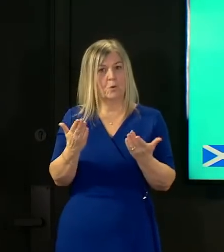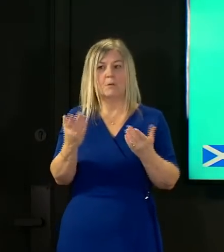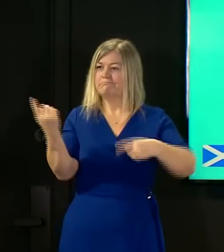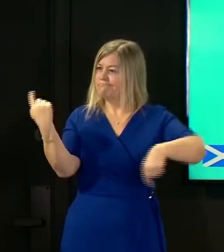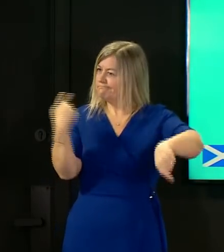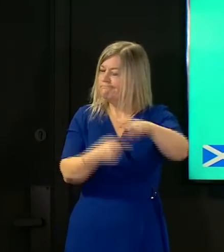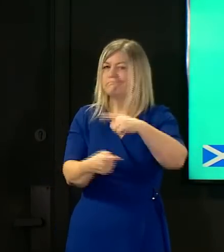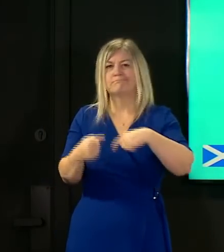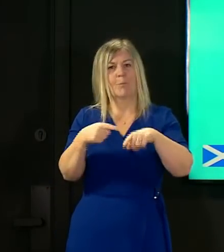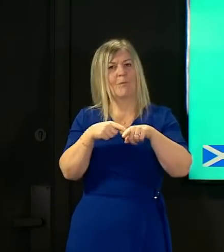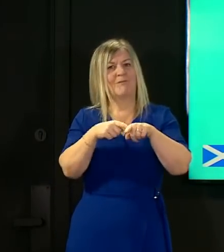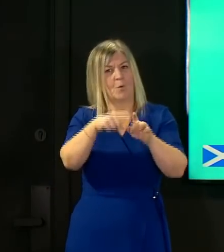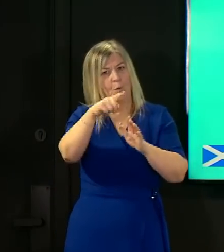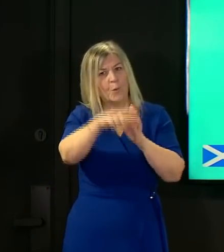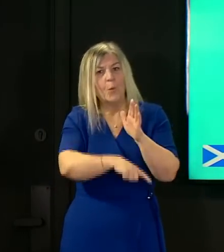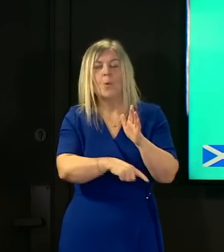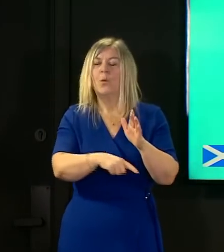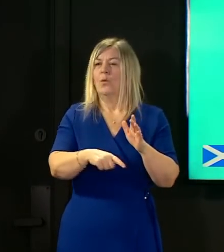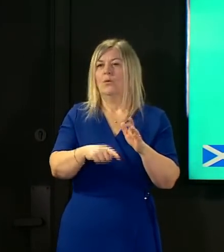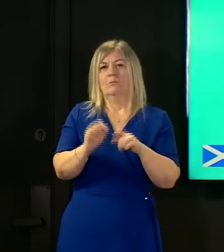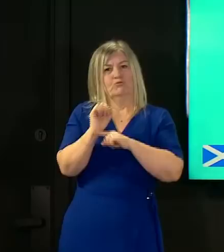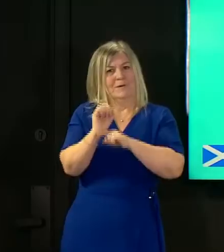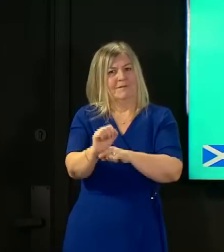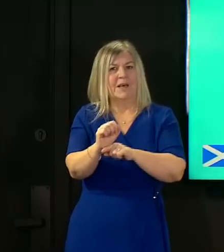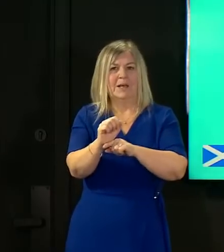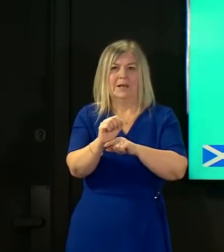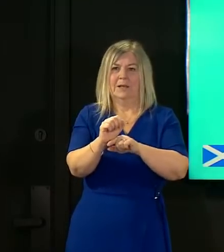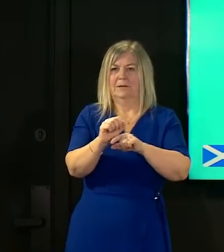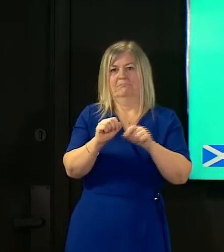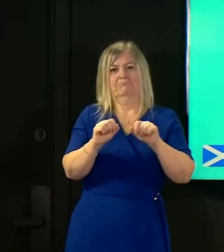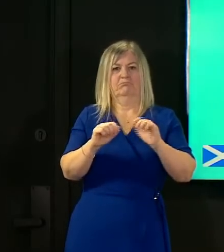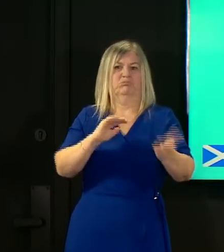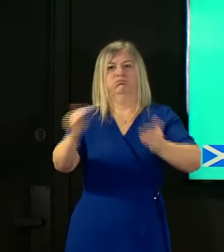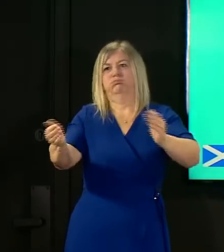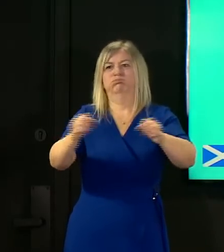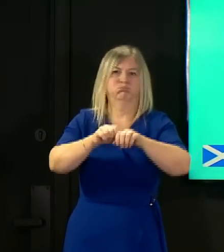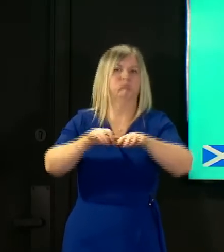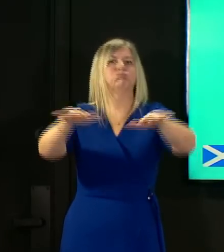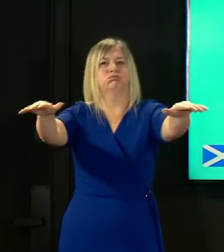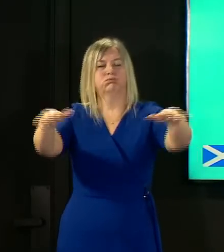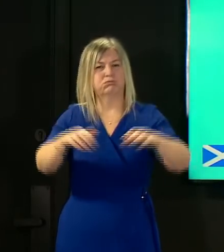to identify them and prevent wider transmission becoming established that's why we've put in place